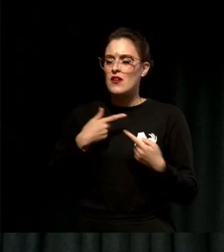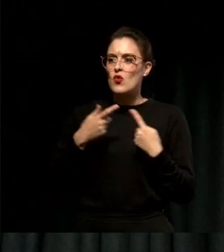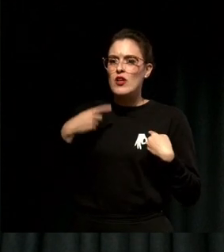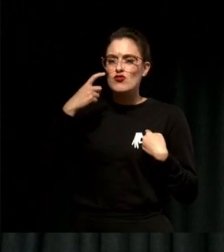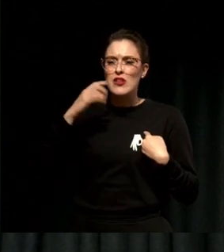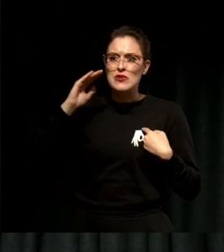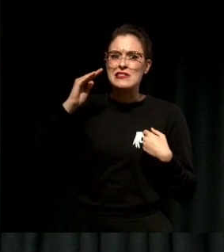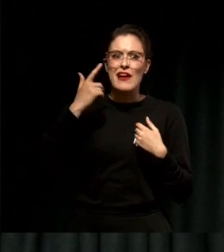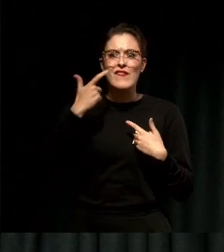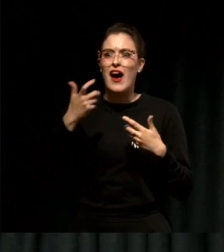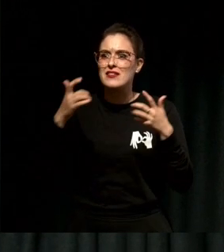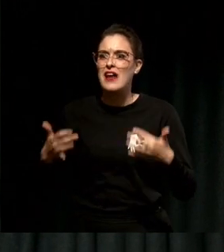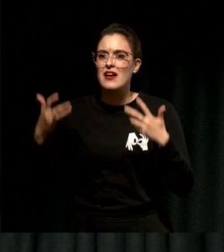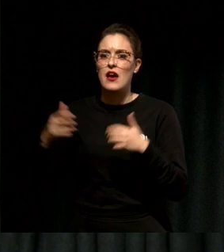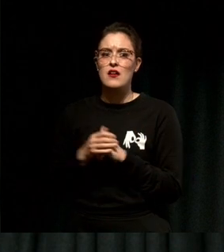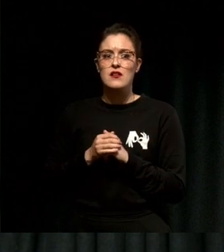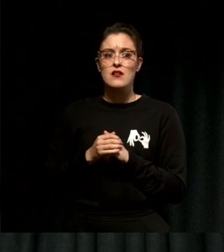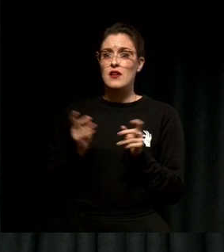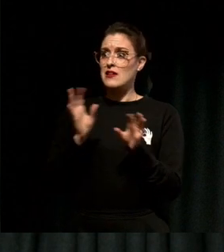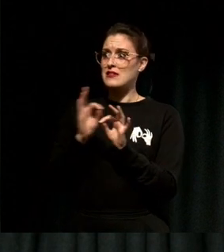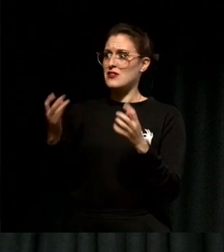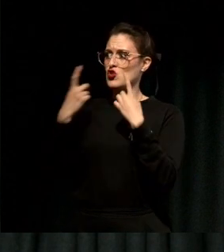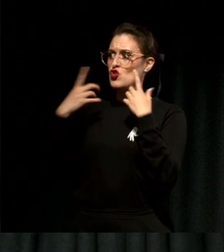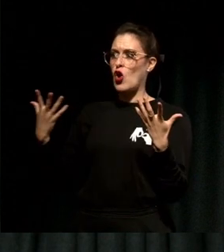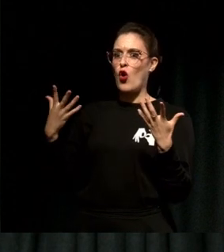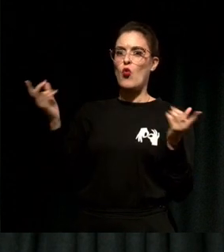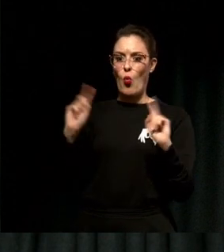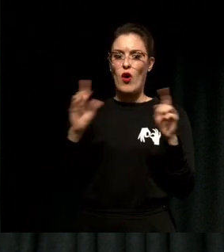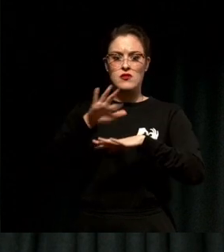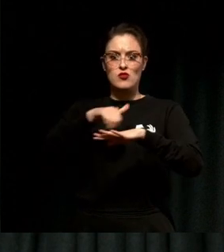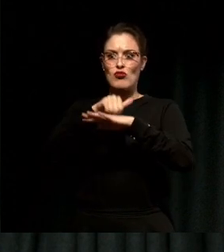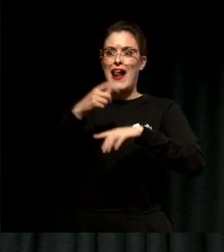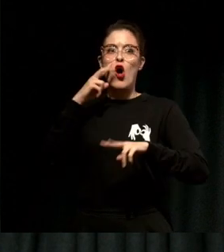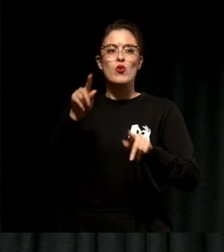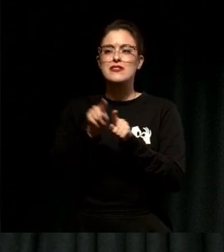It doesn't reflect this room, it doesn't reflect our population, it doesn't reflect the interests